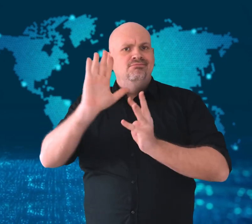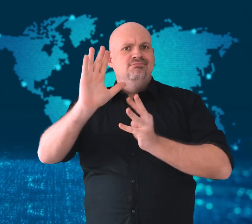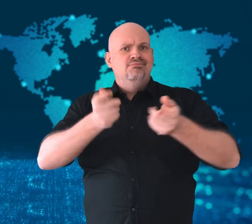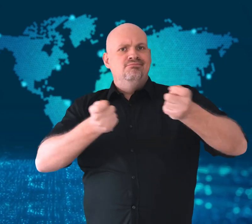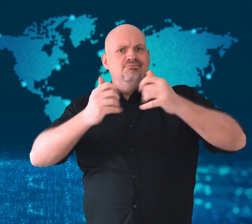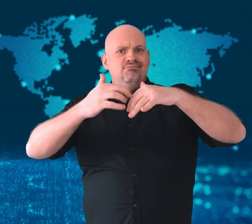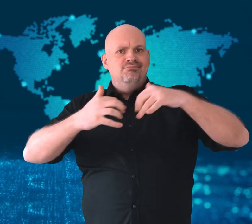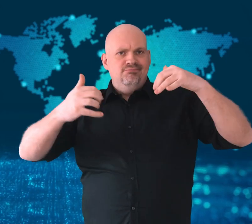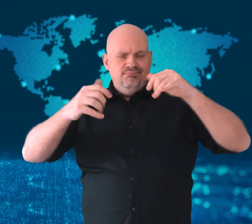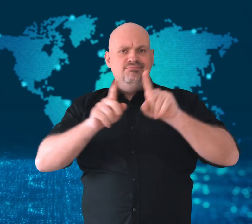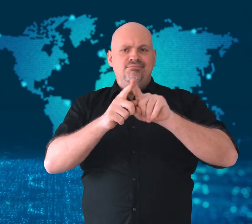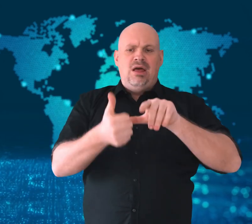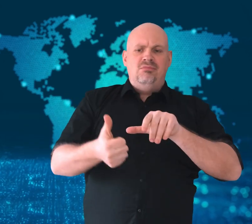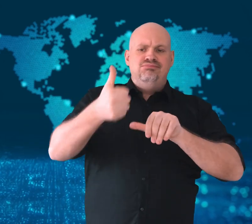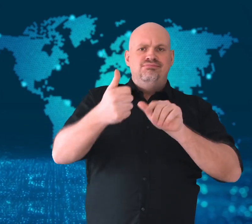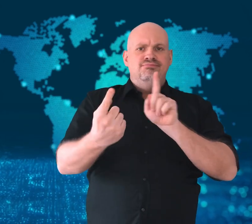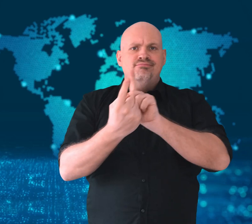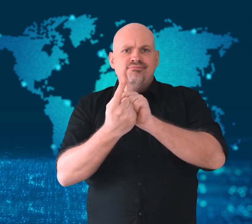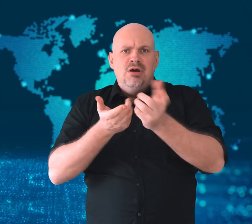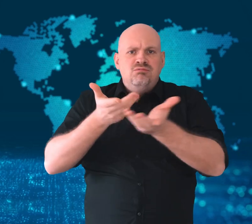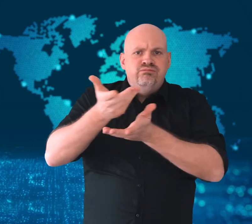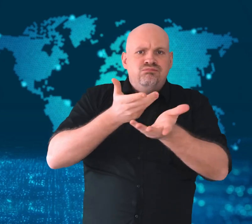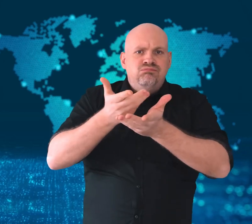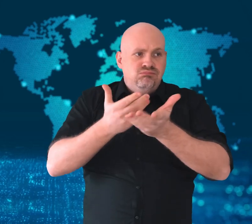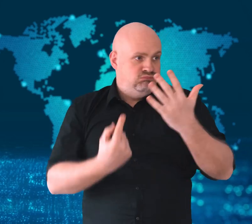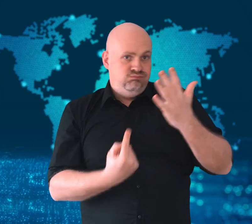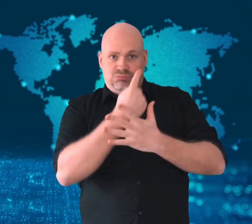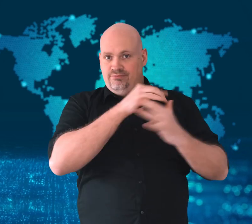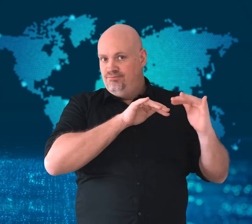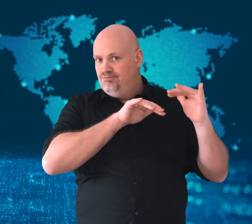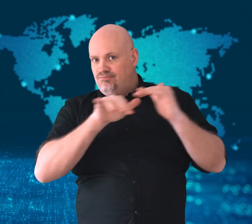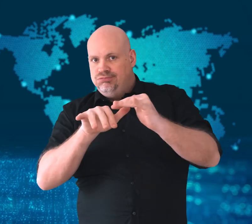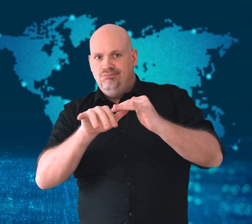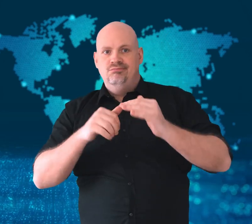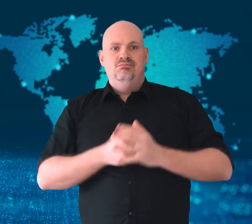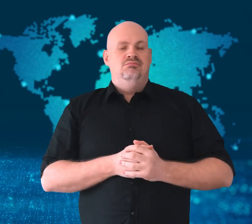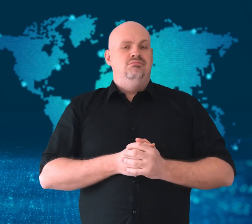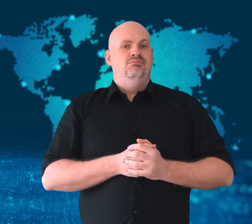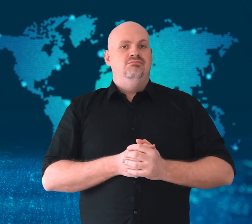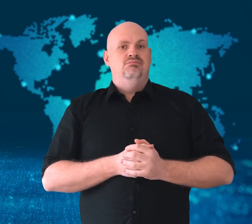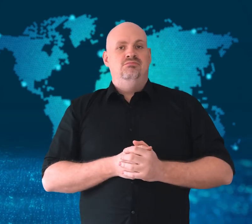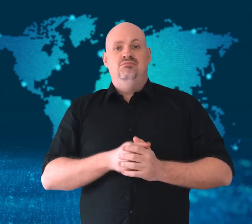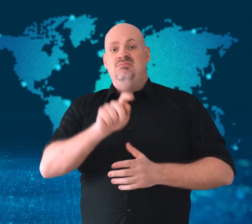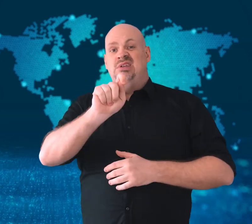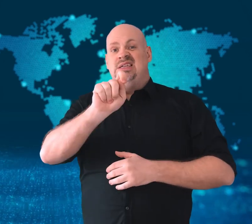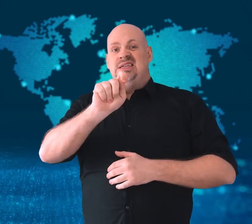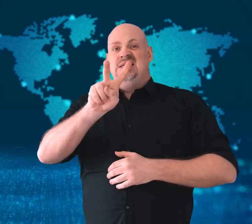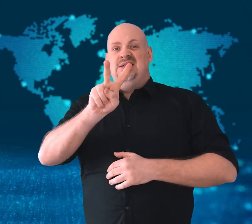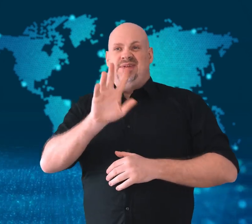meeting at the Palace with the Prime Minister.